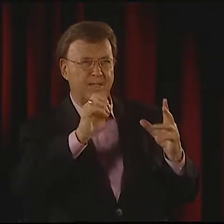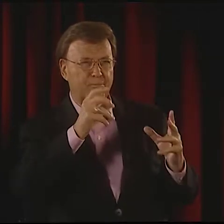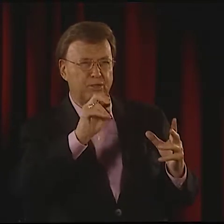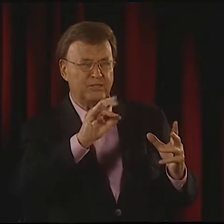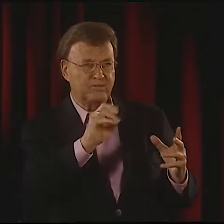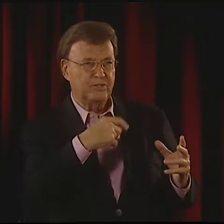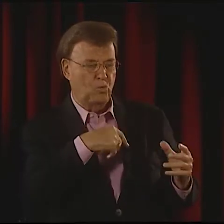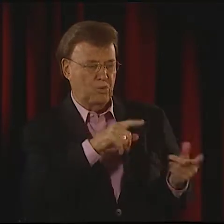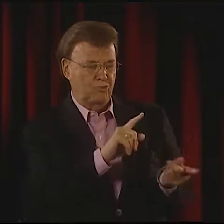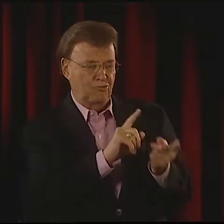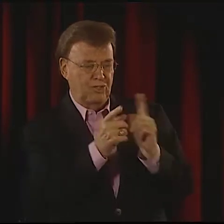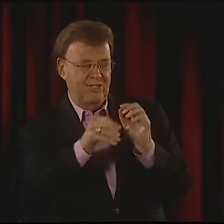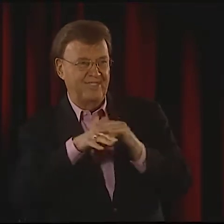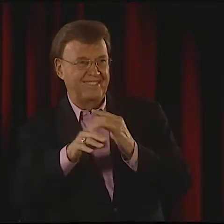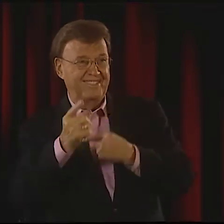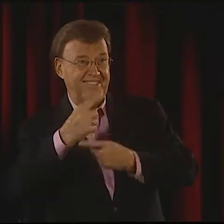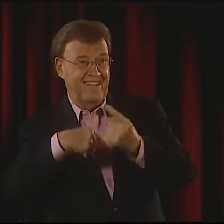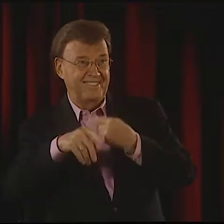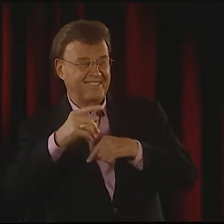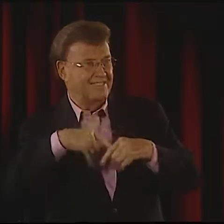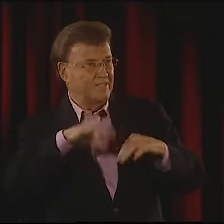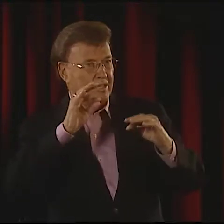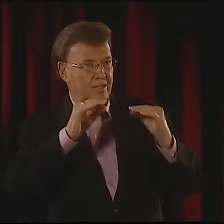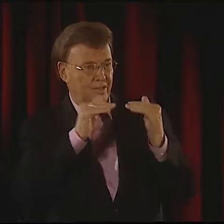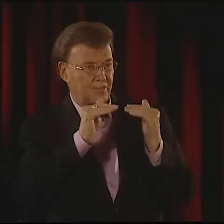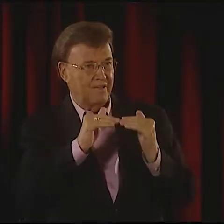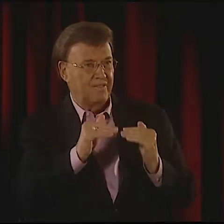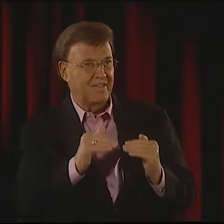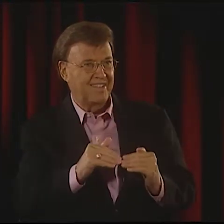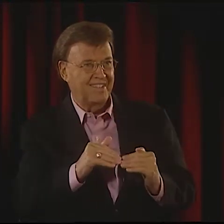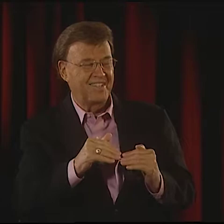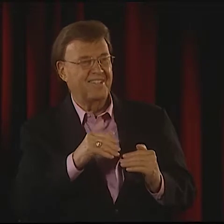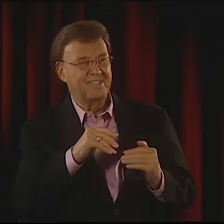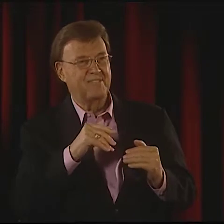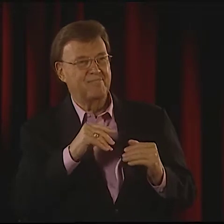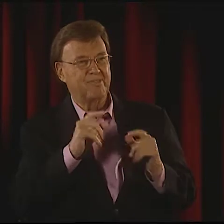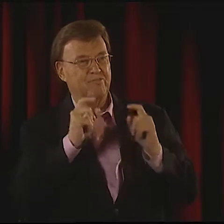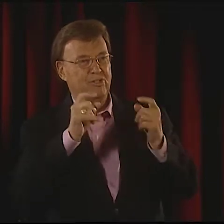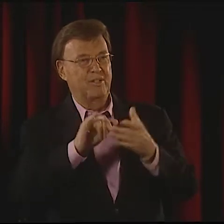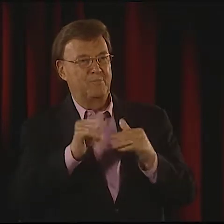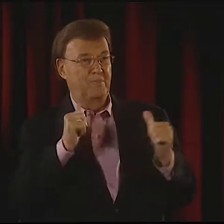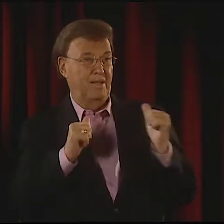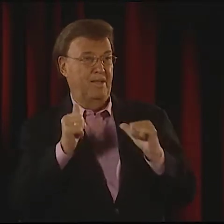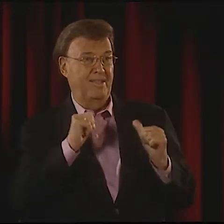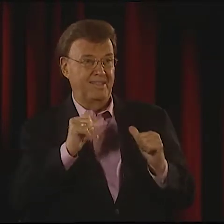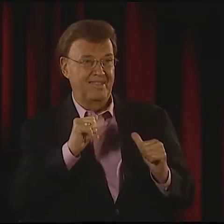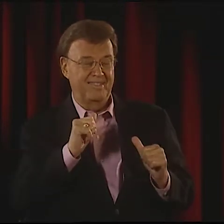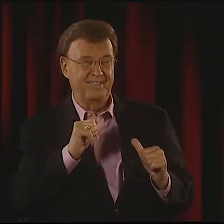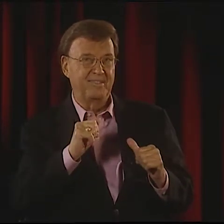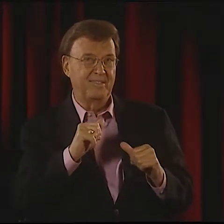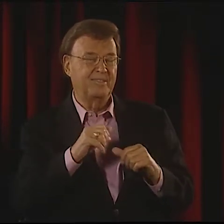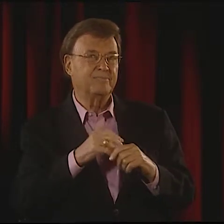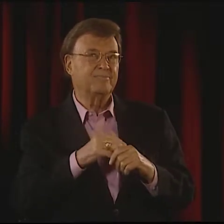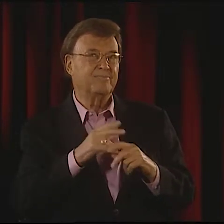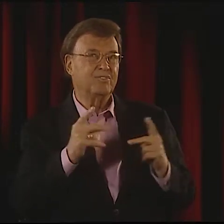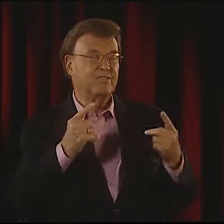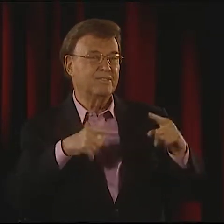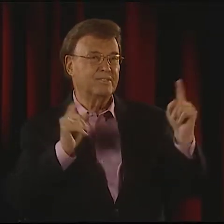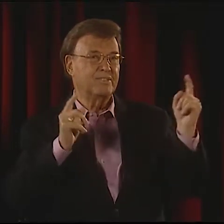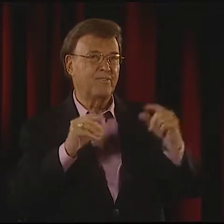AND WE WERE TRANSLATING IT INTO SIGN LANGUAGE AND TRYING TO MAKE IT EQUIVALENT, AND THEN WE PRESENTED IT AS A PLAY.